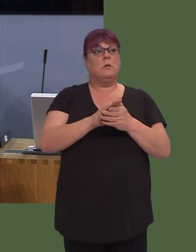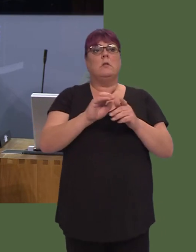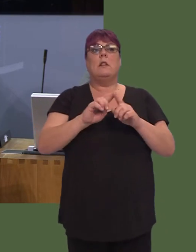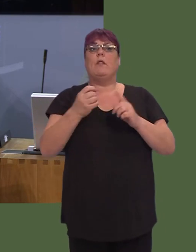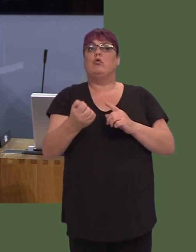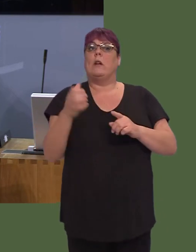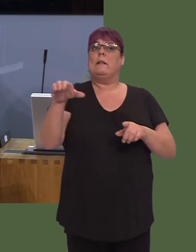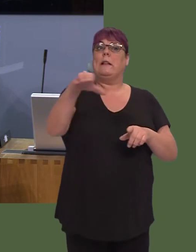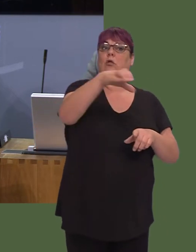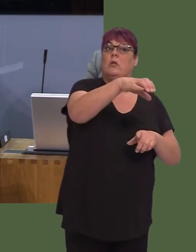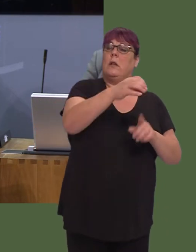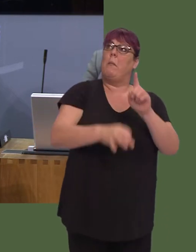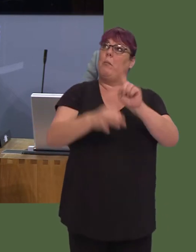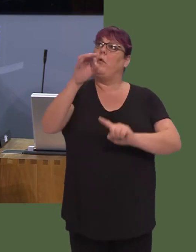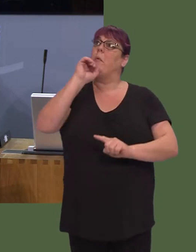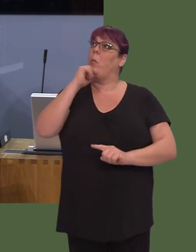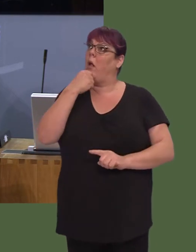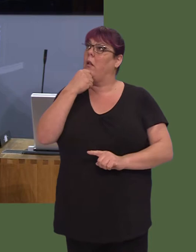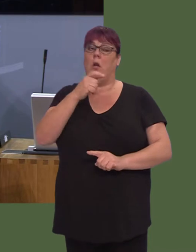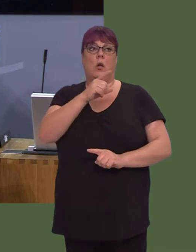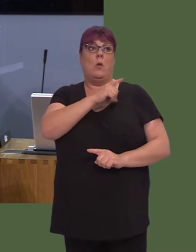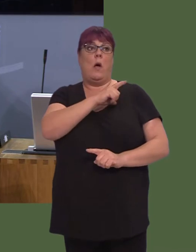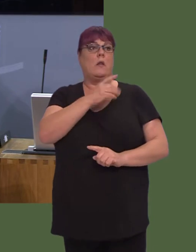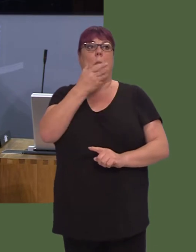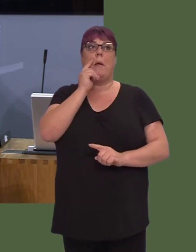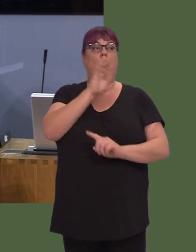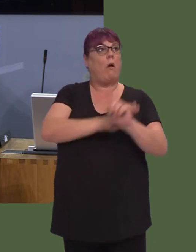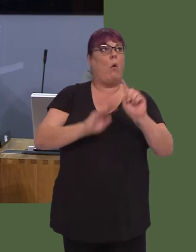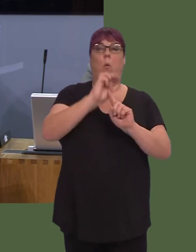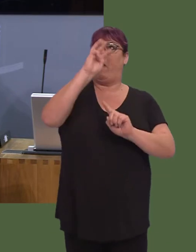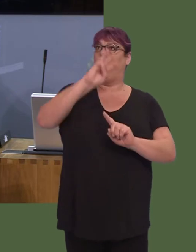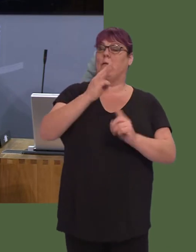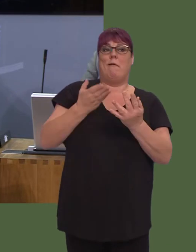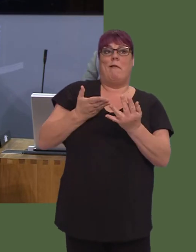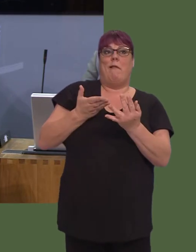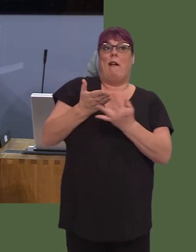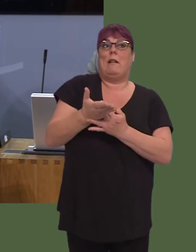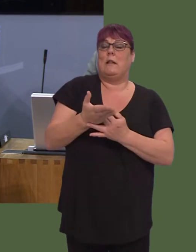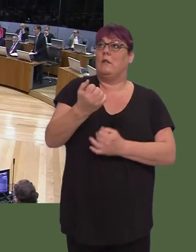so that rail passengers across Wales will be able to benefit from unfettered access, whether or not they're able-bodied or disabled.